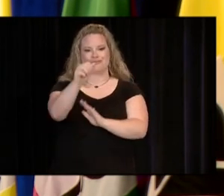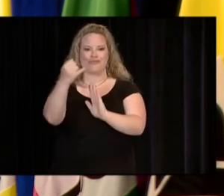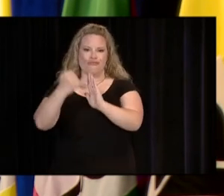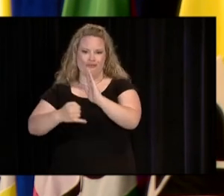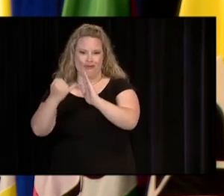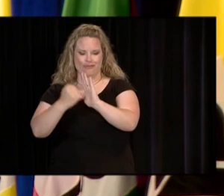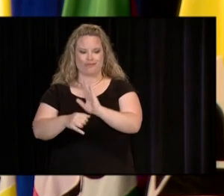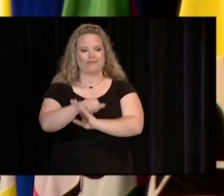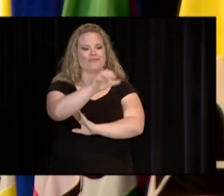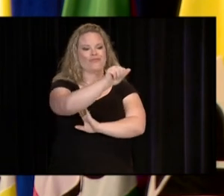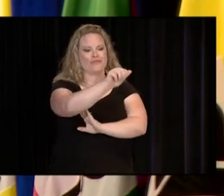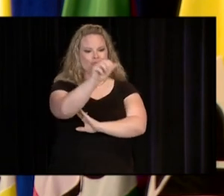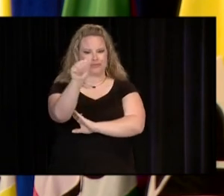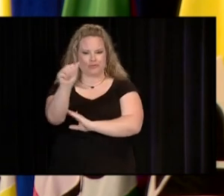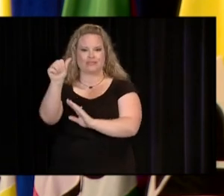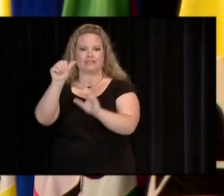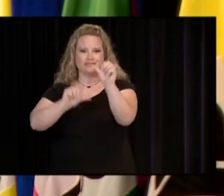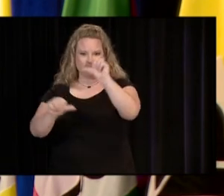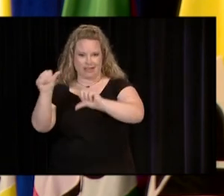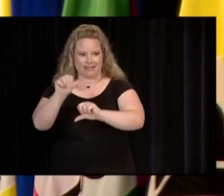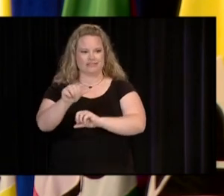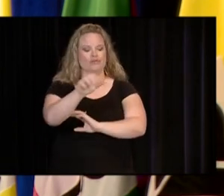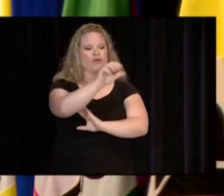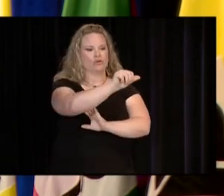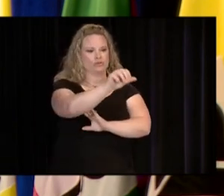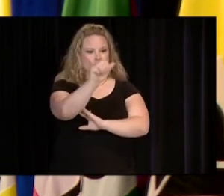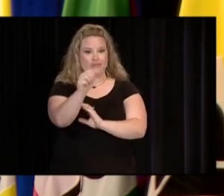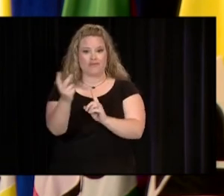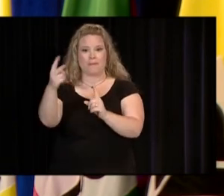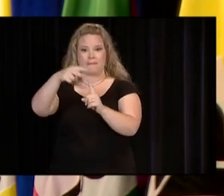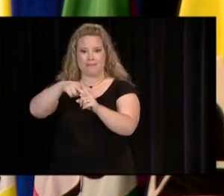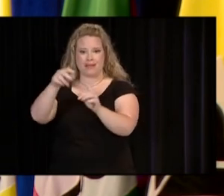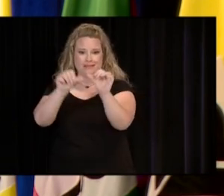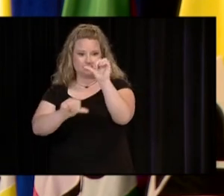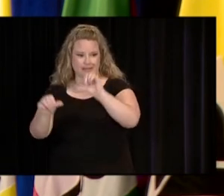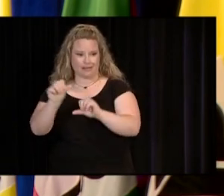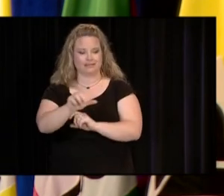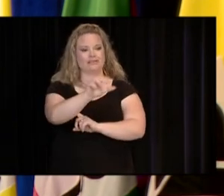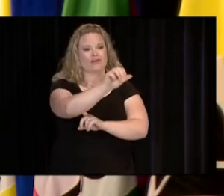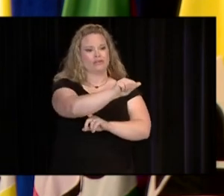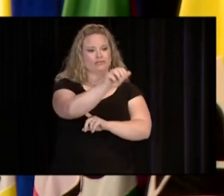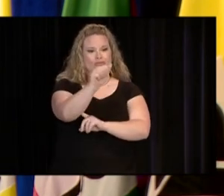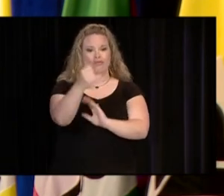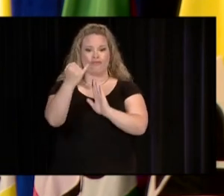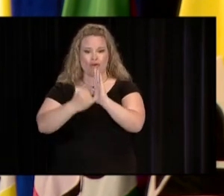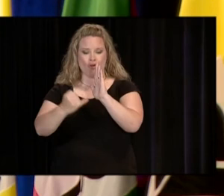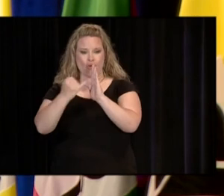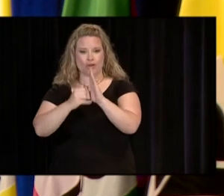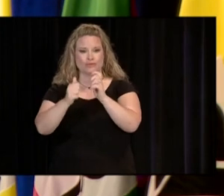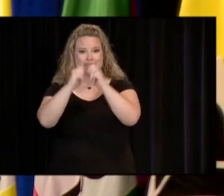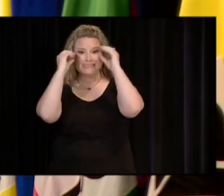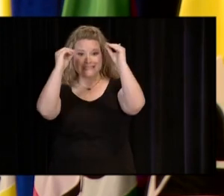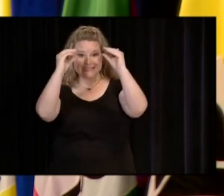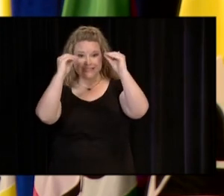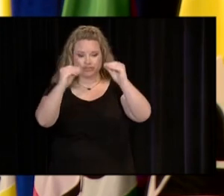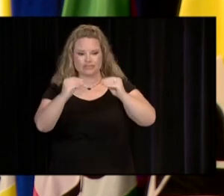ASSOCIATE OF SCIENCE, ASSOCIATE OF APPLIED SCIENCE, ASSOCIATE OF ARTS IN TEACHING, CERTIFICATES,